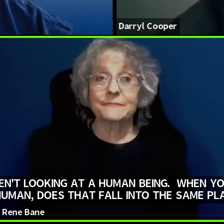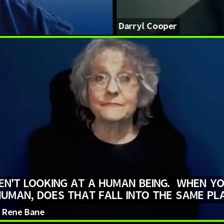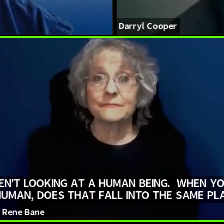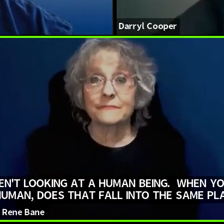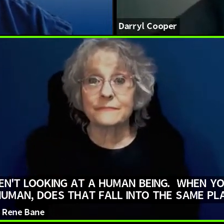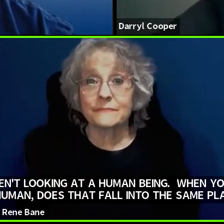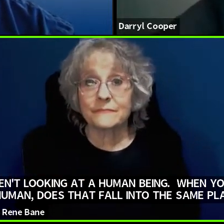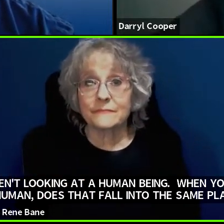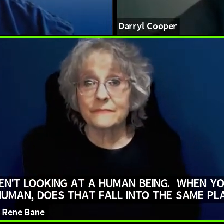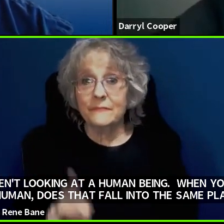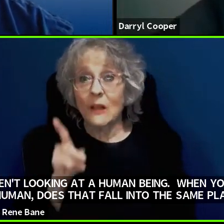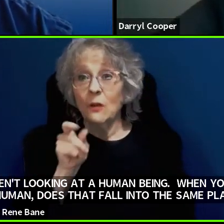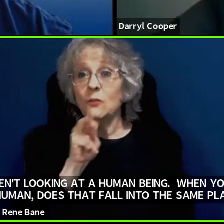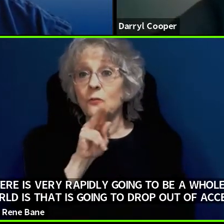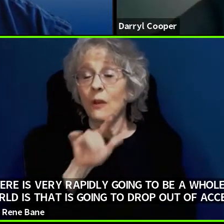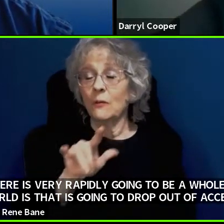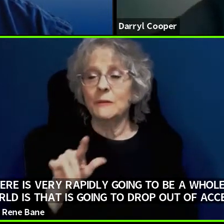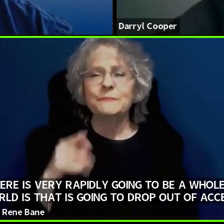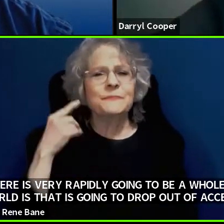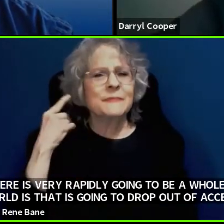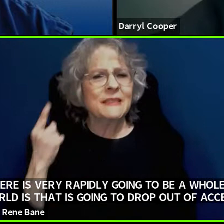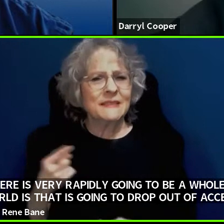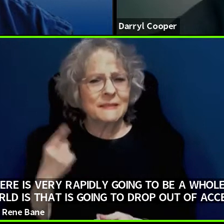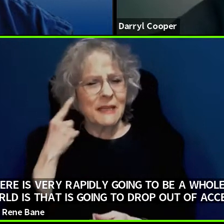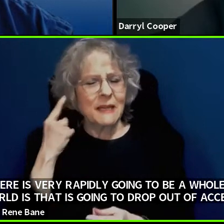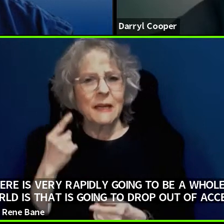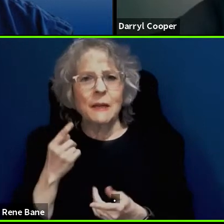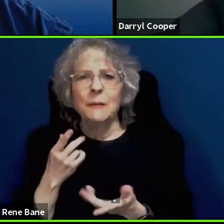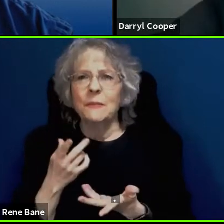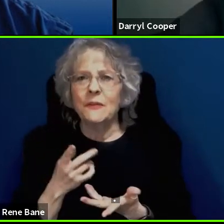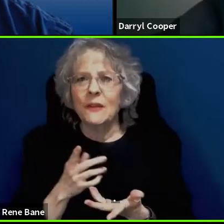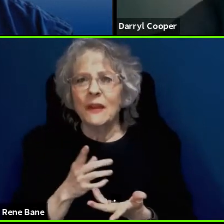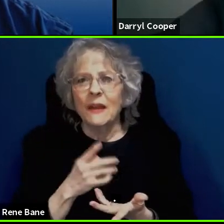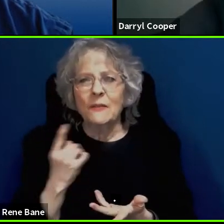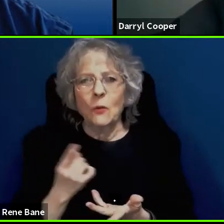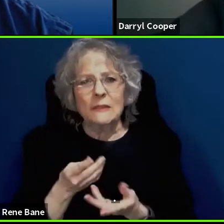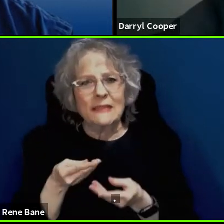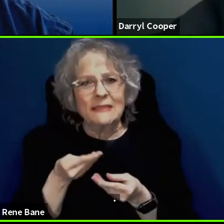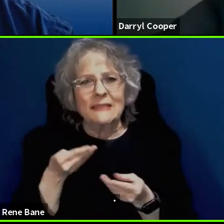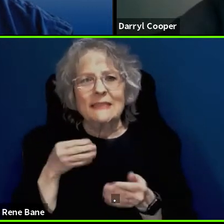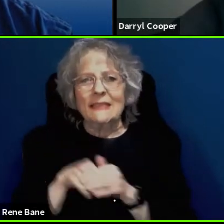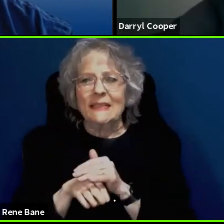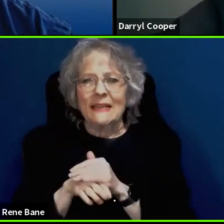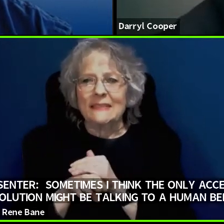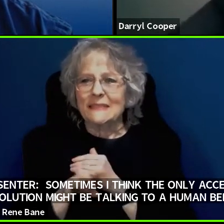I think the only accessibility solution might be talking to a human being. Our rules also cover